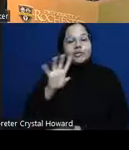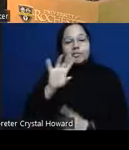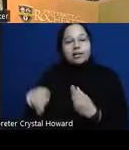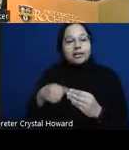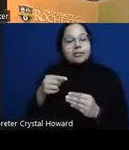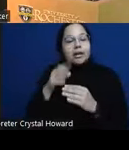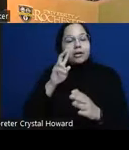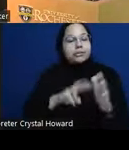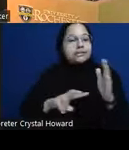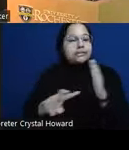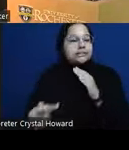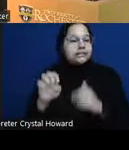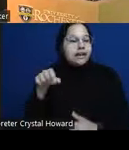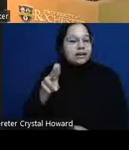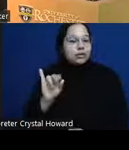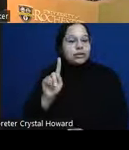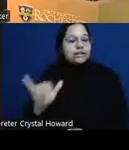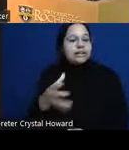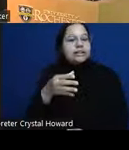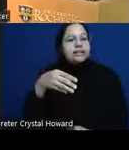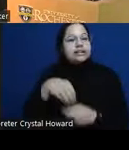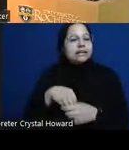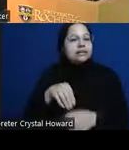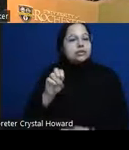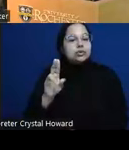screening all